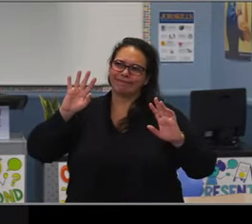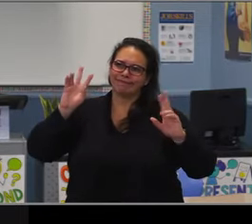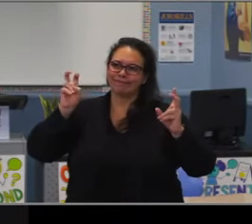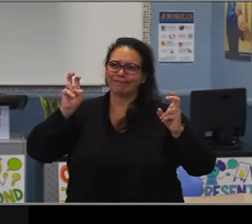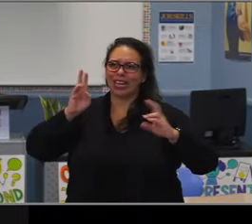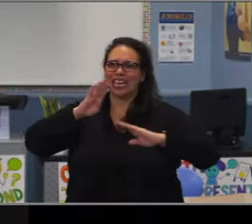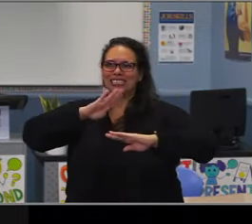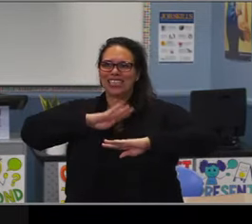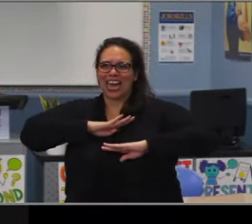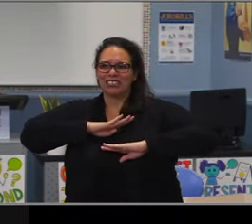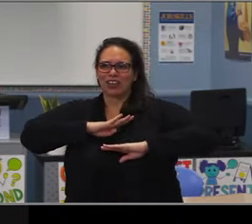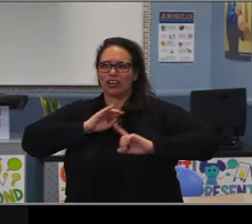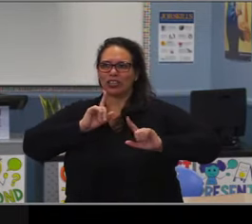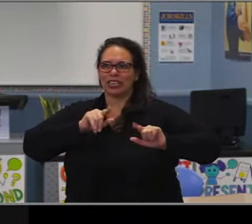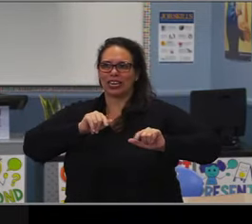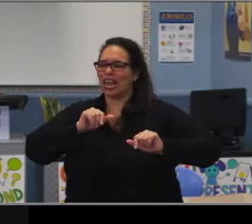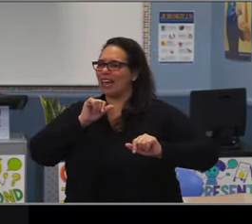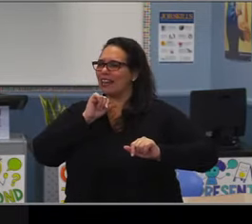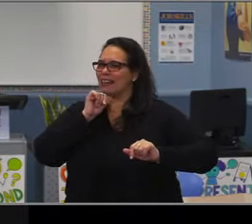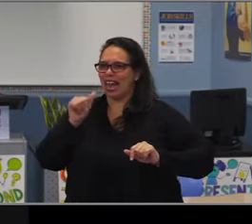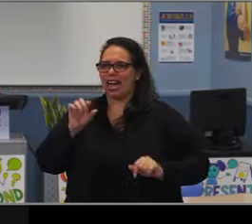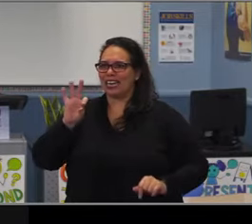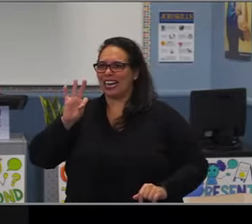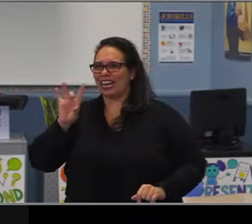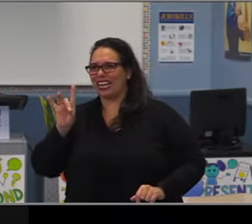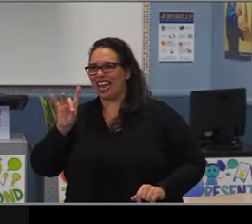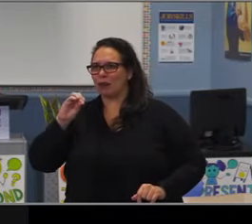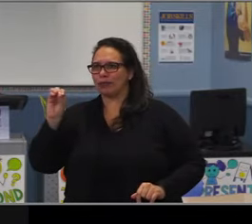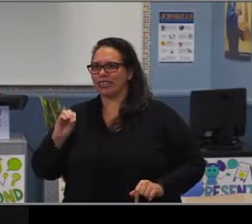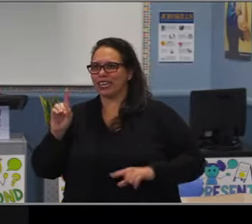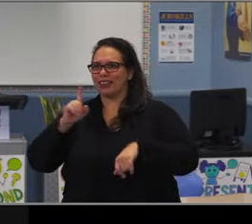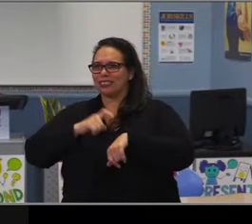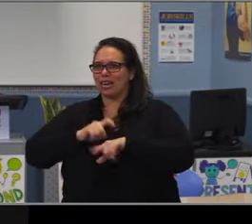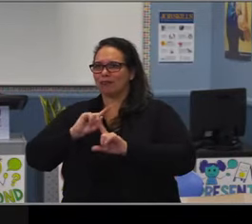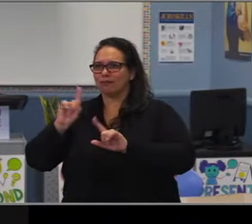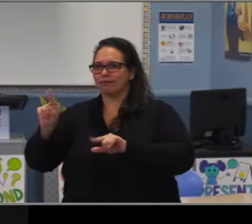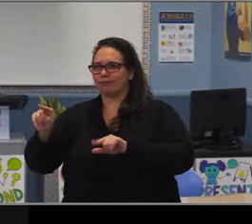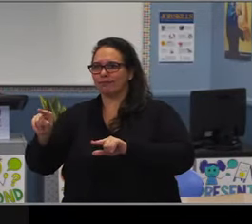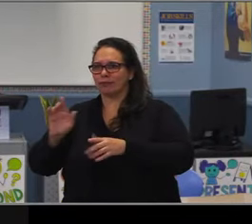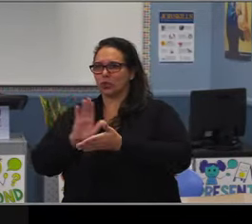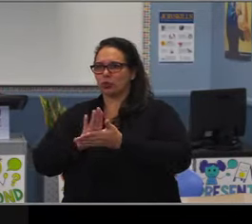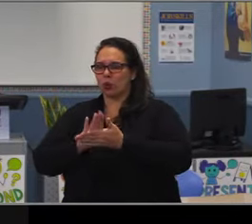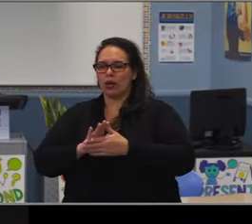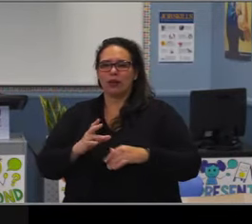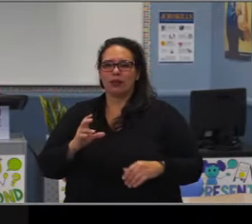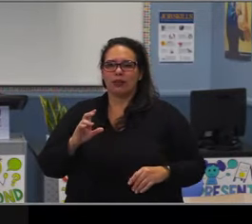Same with A-G in fact, you'll notice that the difference between one suspension and no suspensions